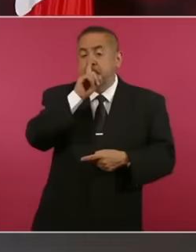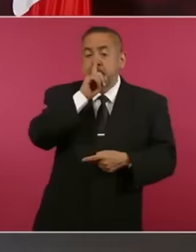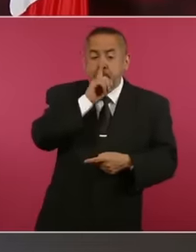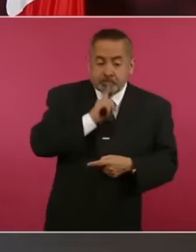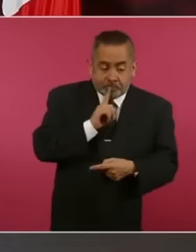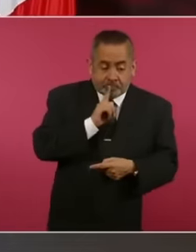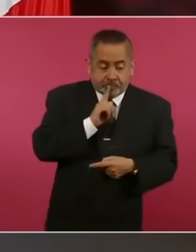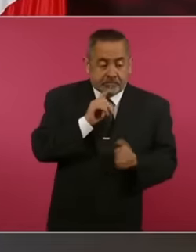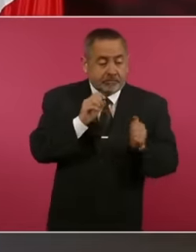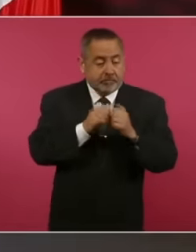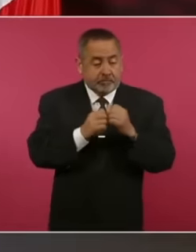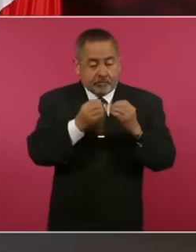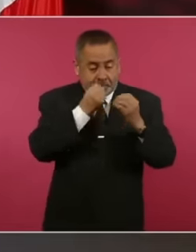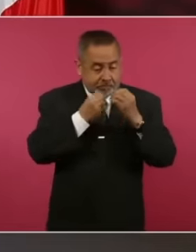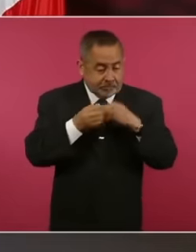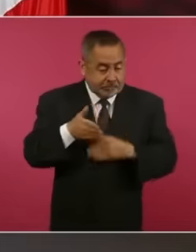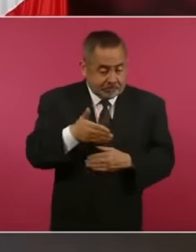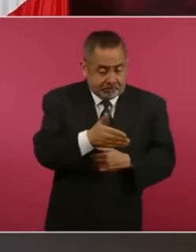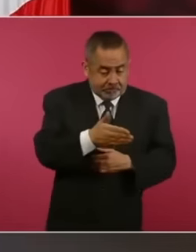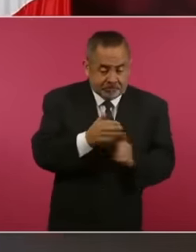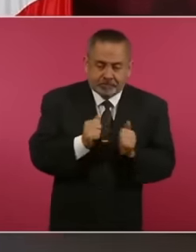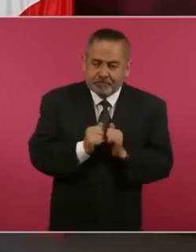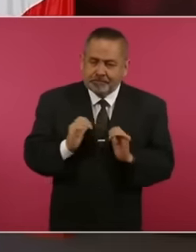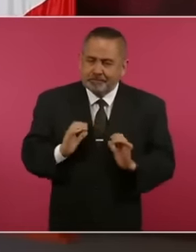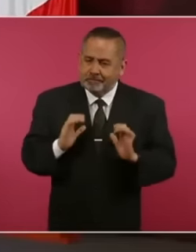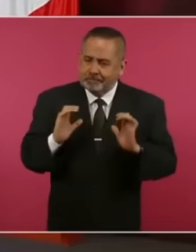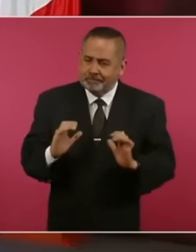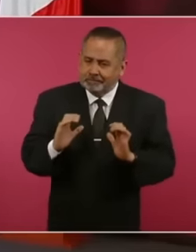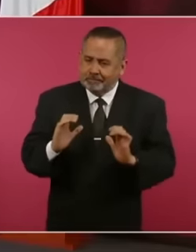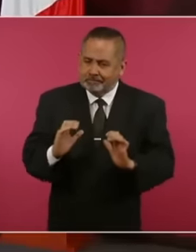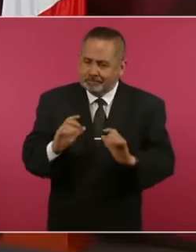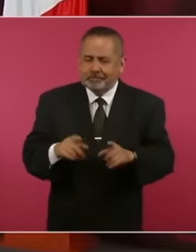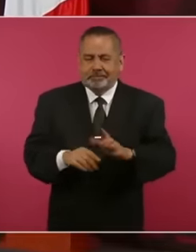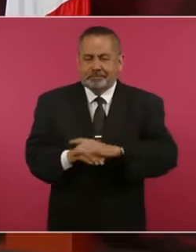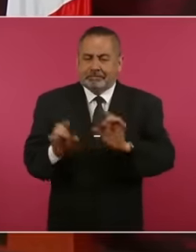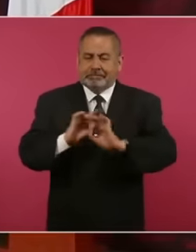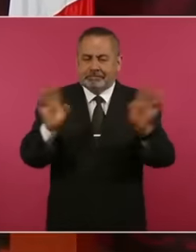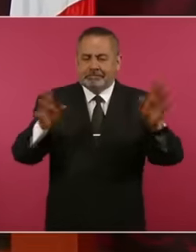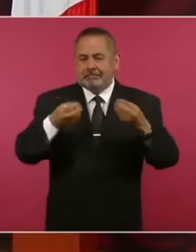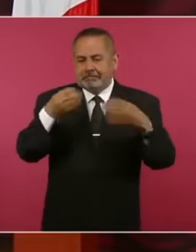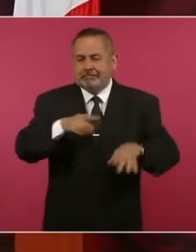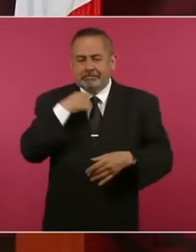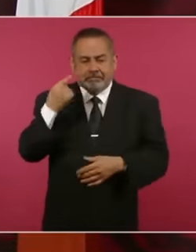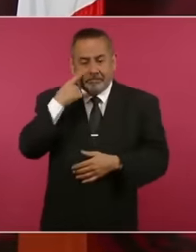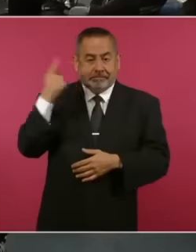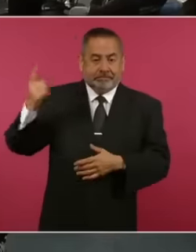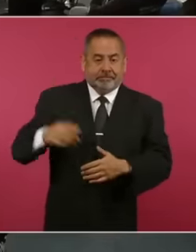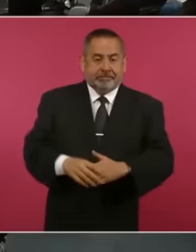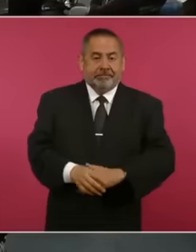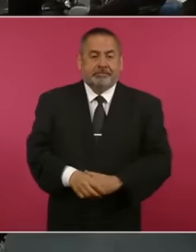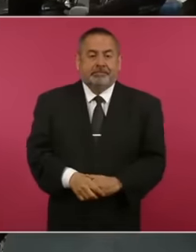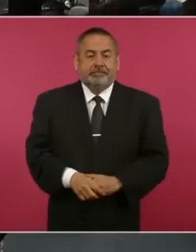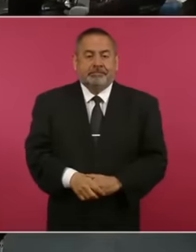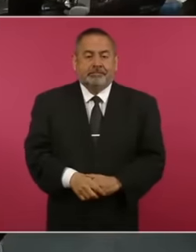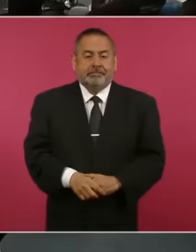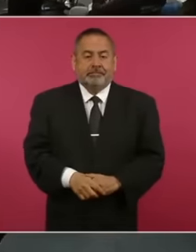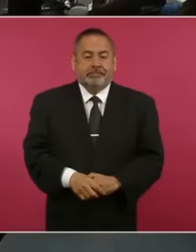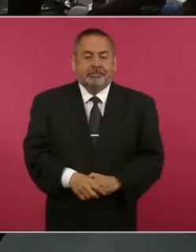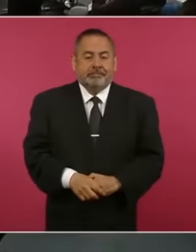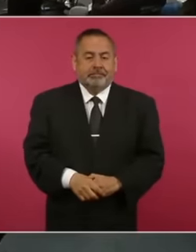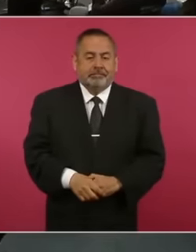to be very careful because it can thorn but look, why don't you read the